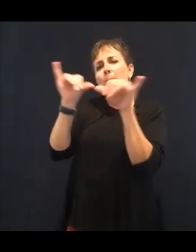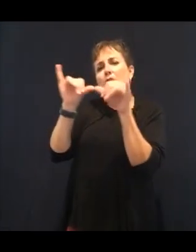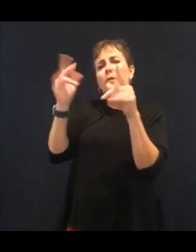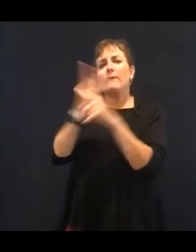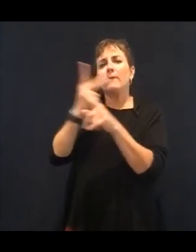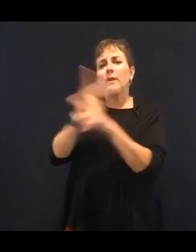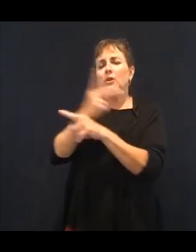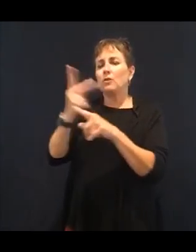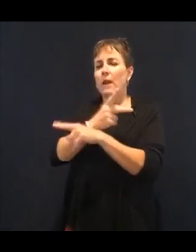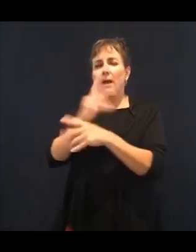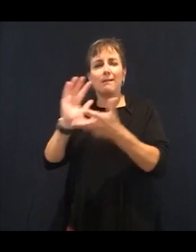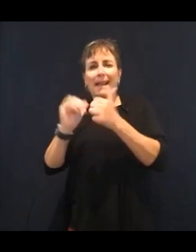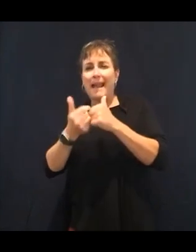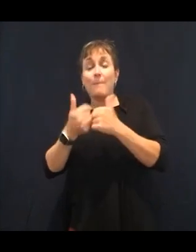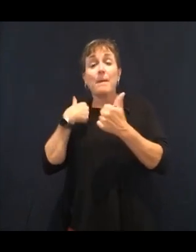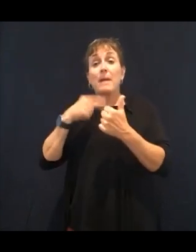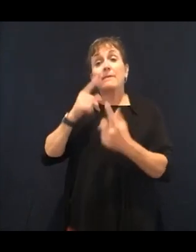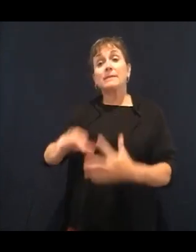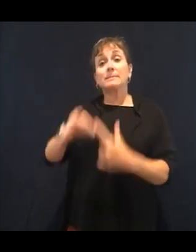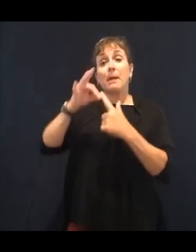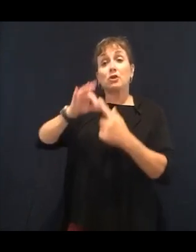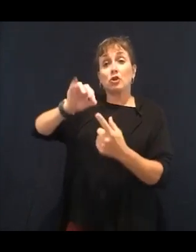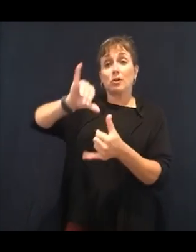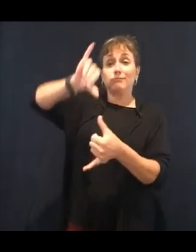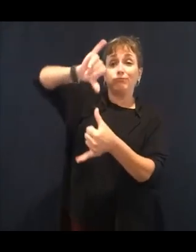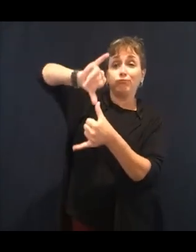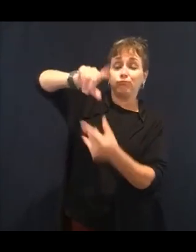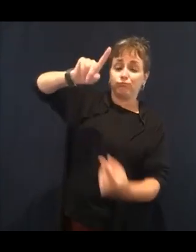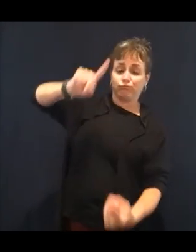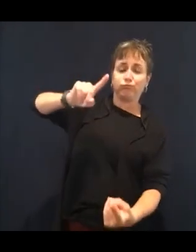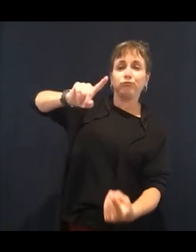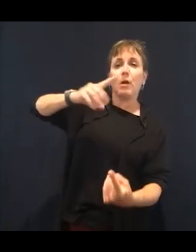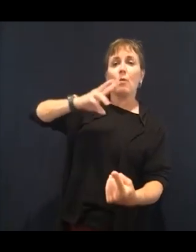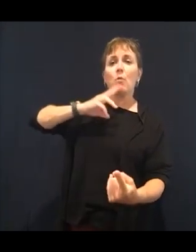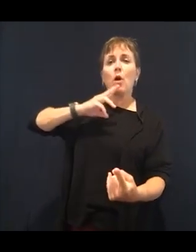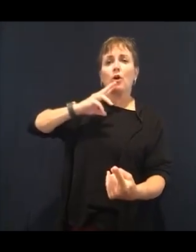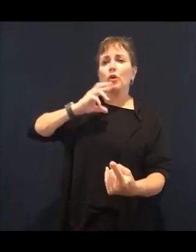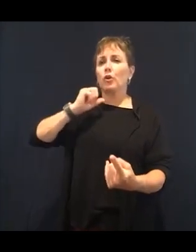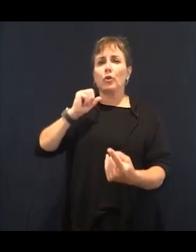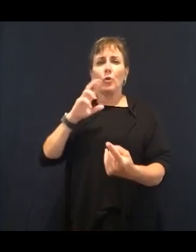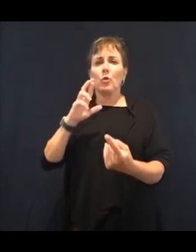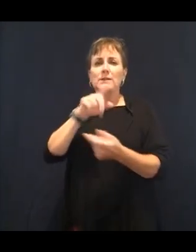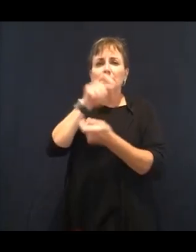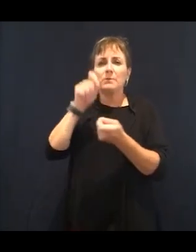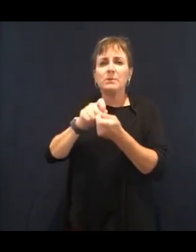it. And you know exactly how many of those you need to get through from morning till an